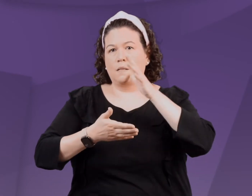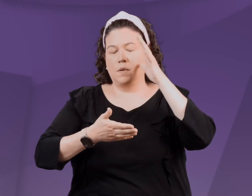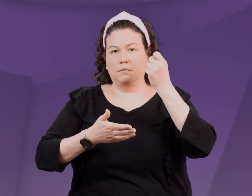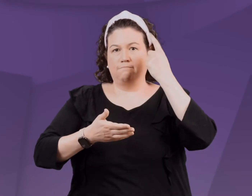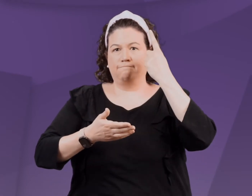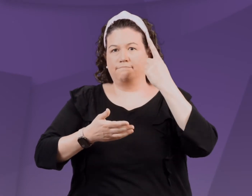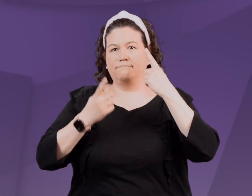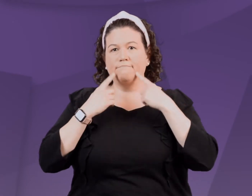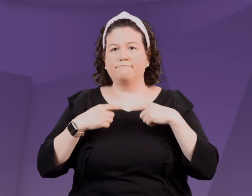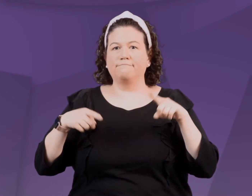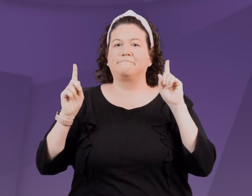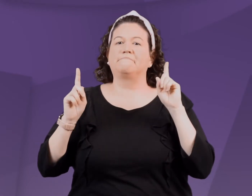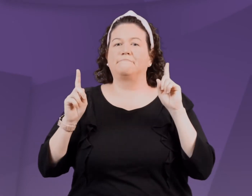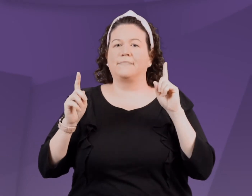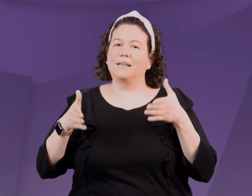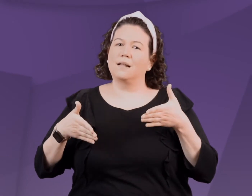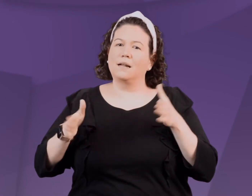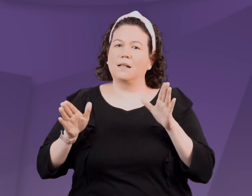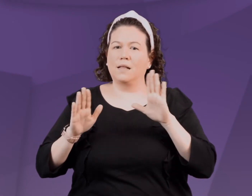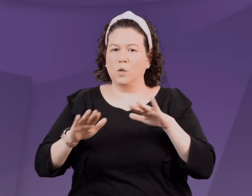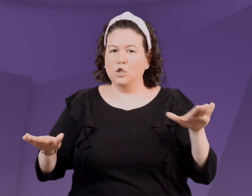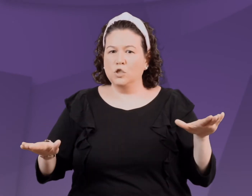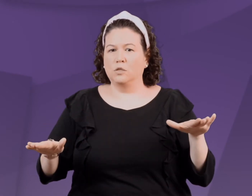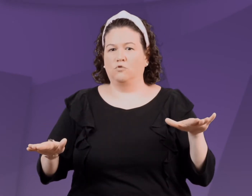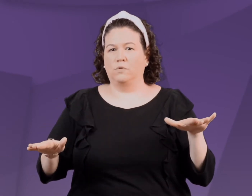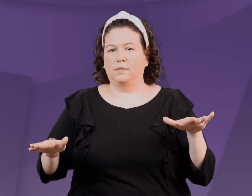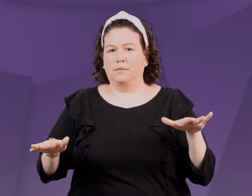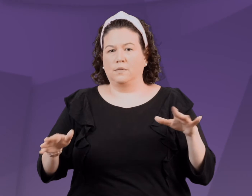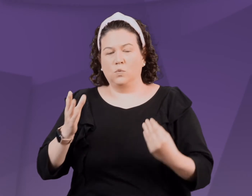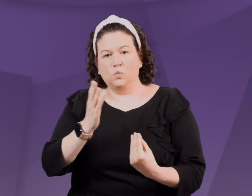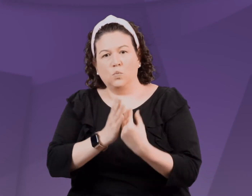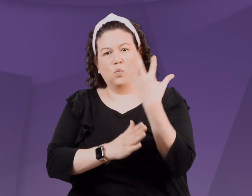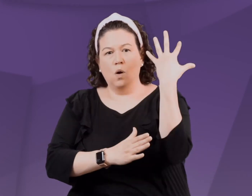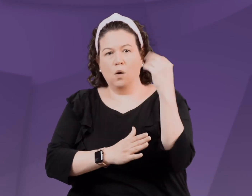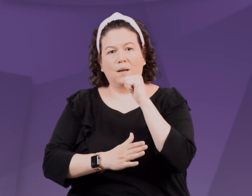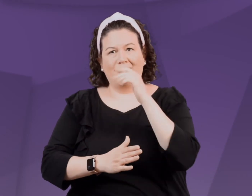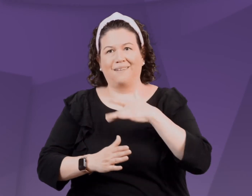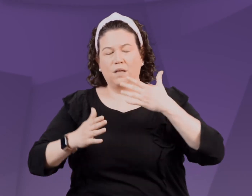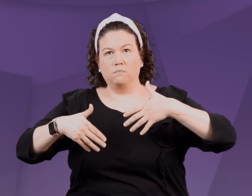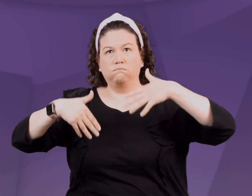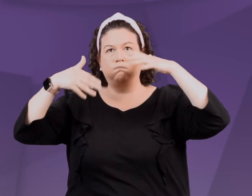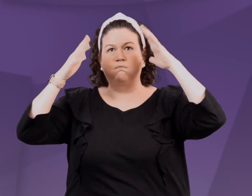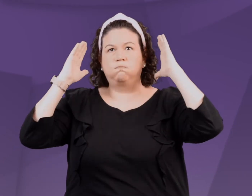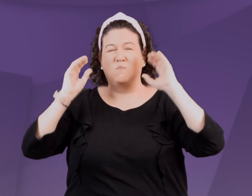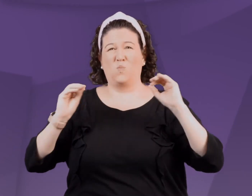These strategies help parents experience success and allow children the space to grow